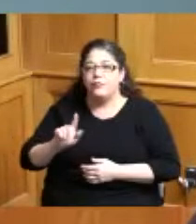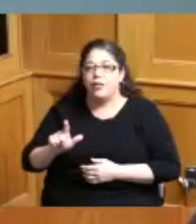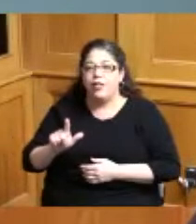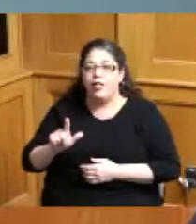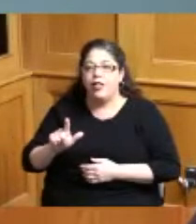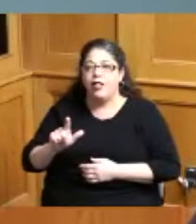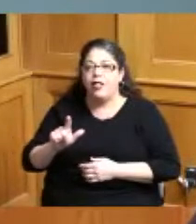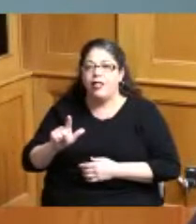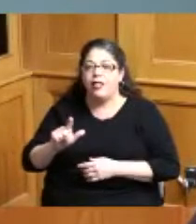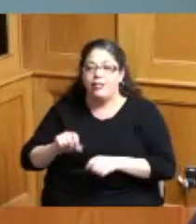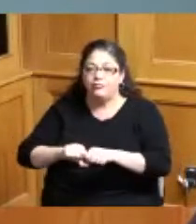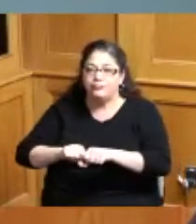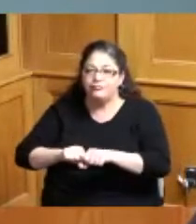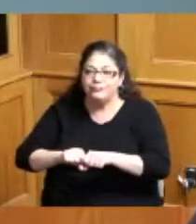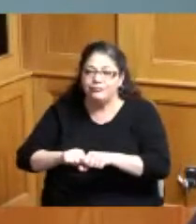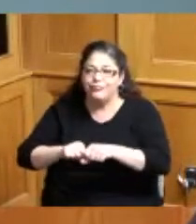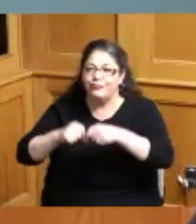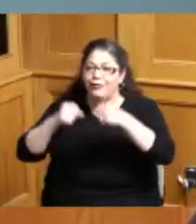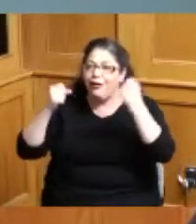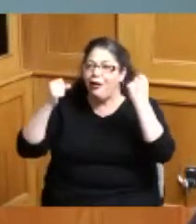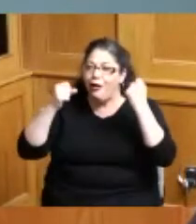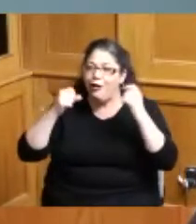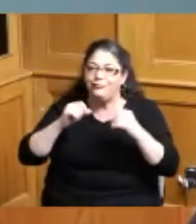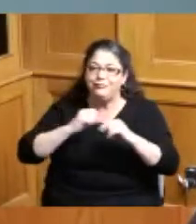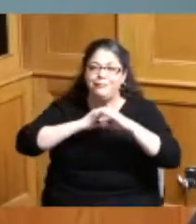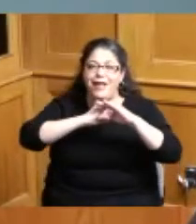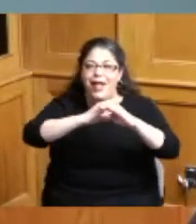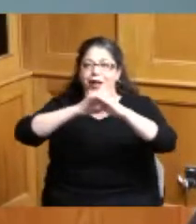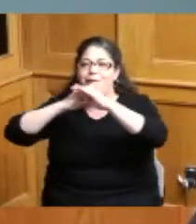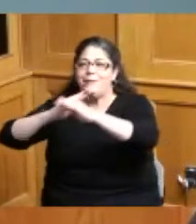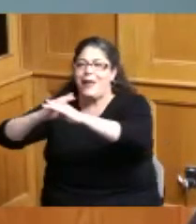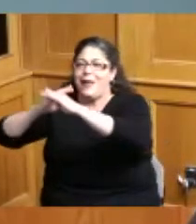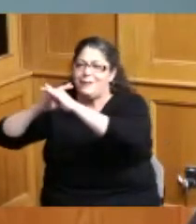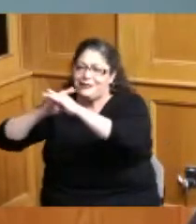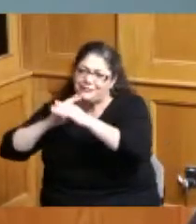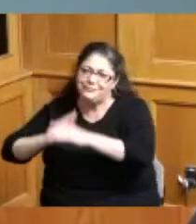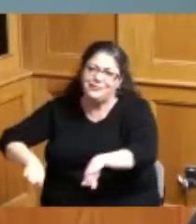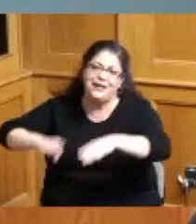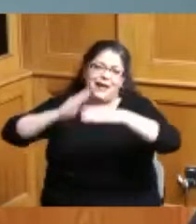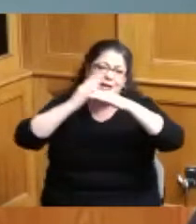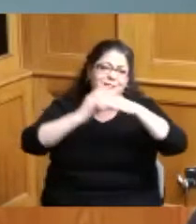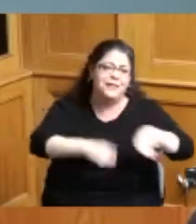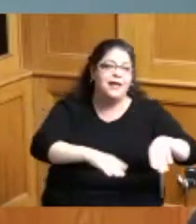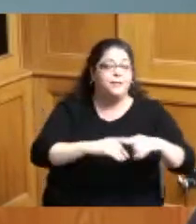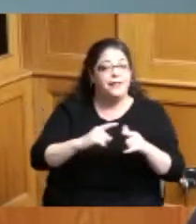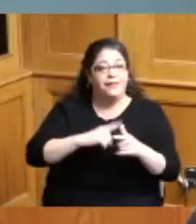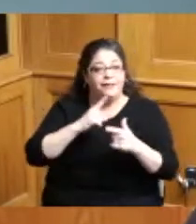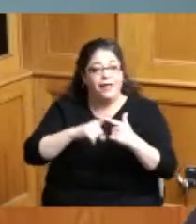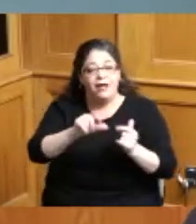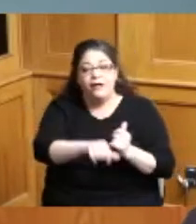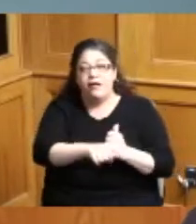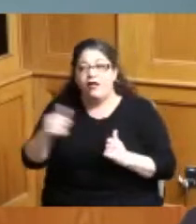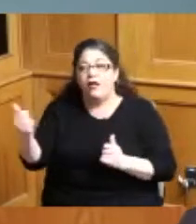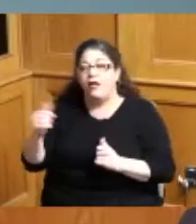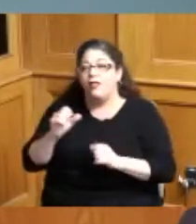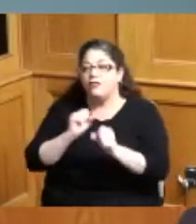Paul McMillan came up breaking so many barriers and then as we looked at other sports groups